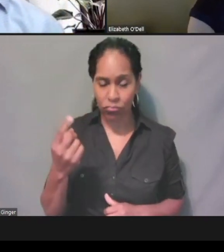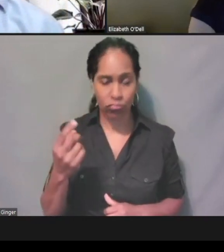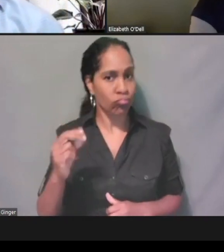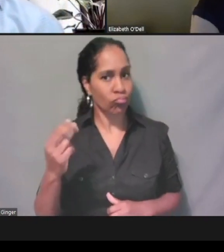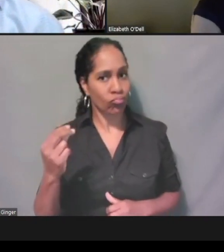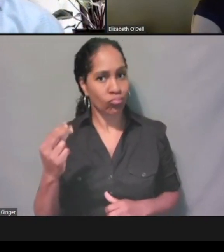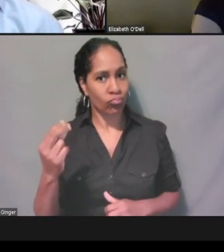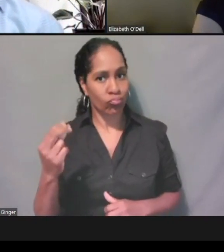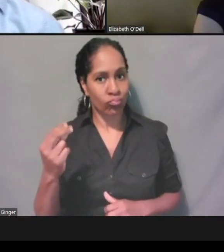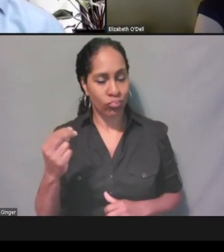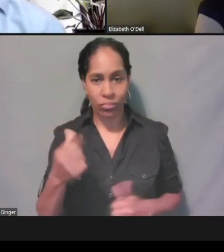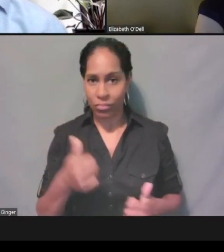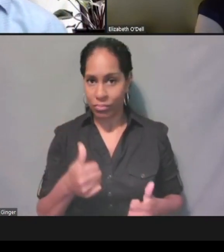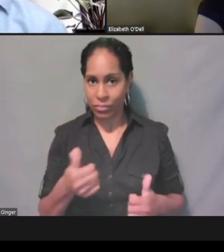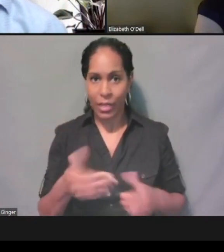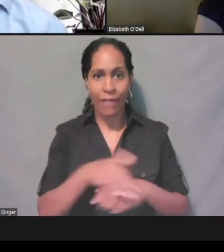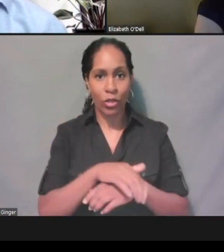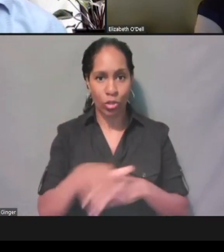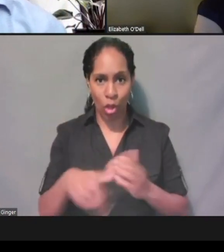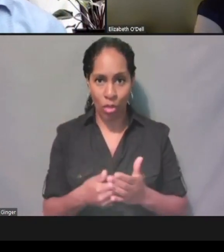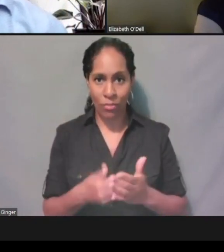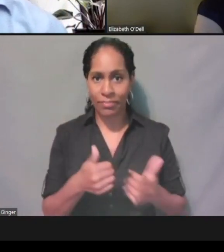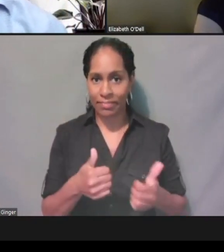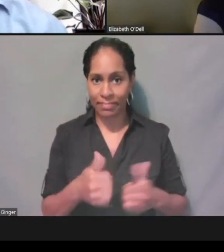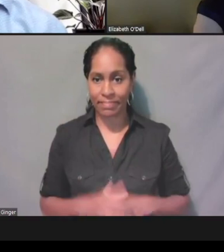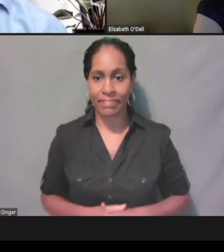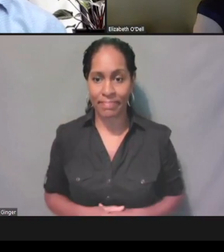I think that covers it, thank you.